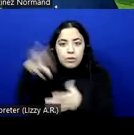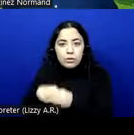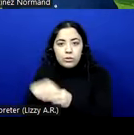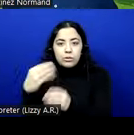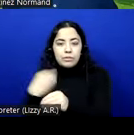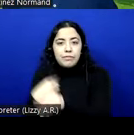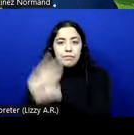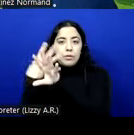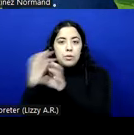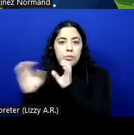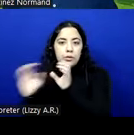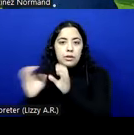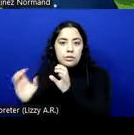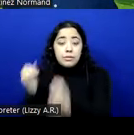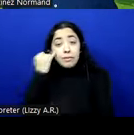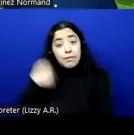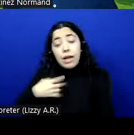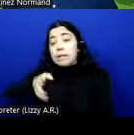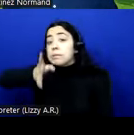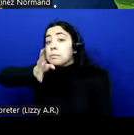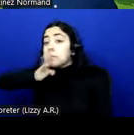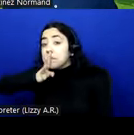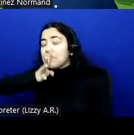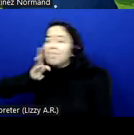So if I can speak, then I need to deal with Chapter 6.